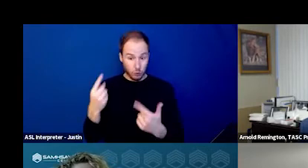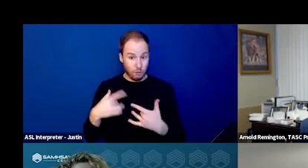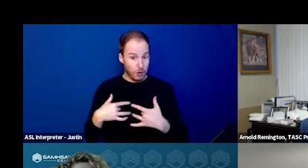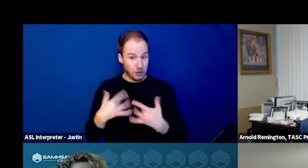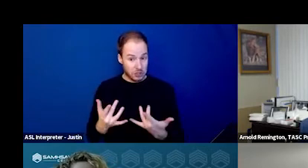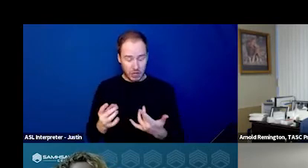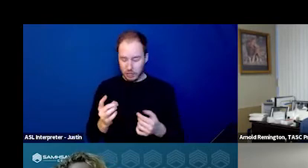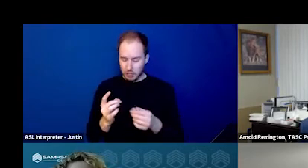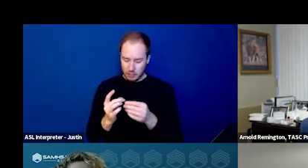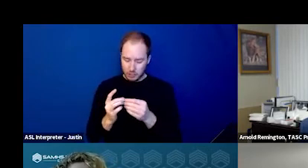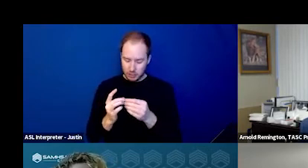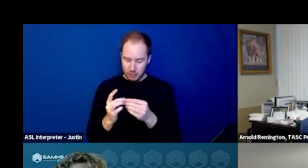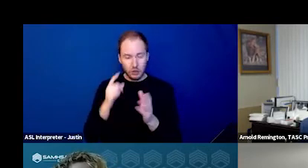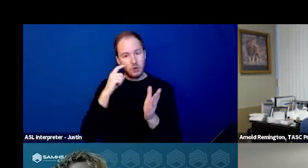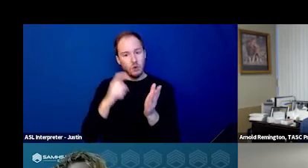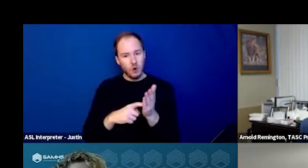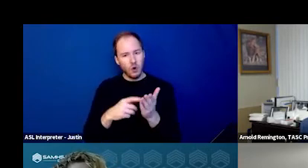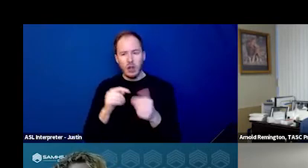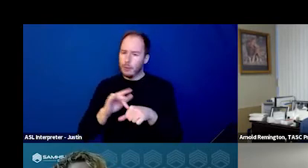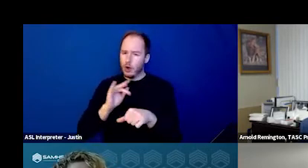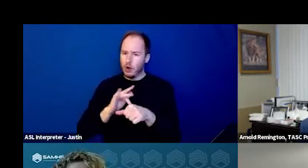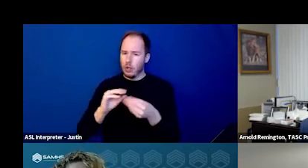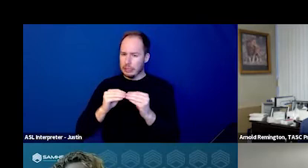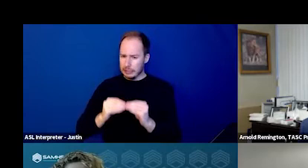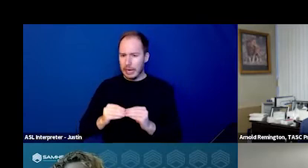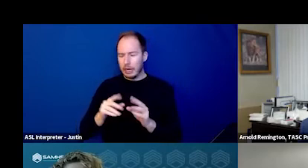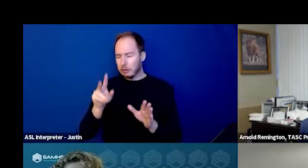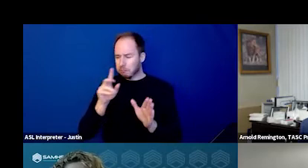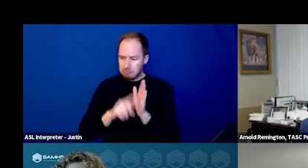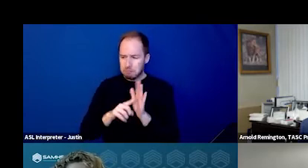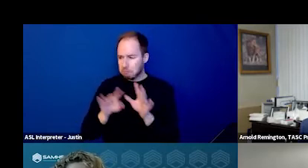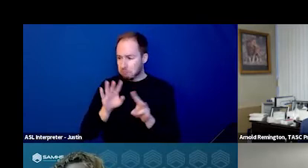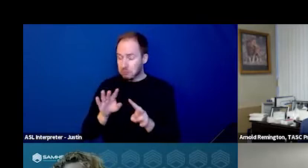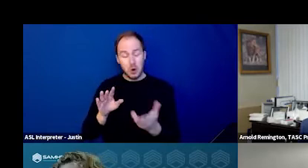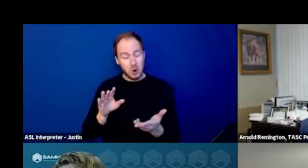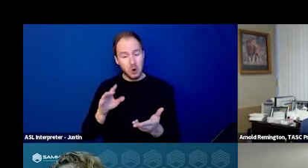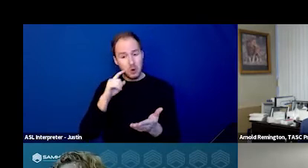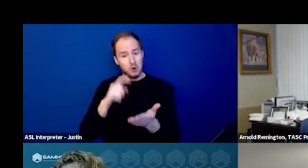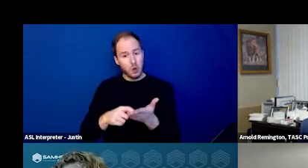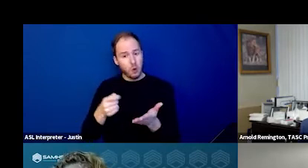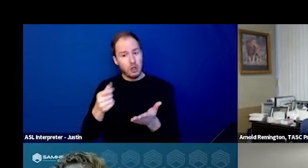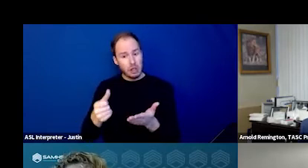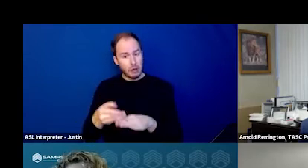We've seen some very early data that indicates that we have seen a slight improvement in our engagement.